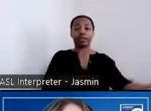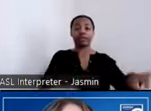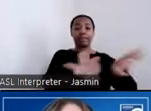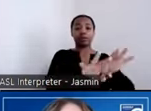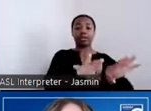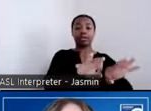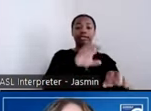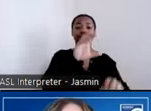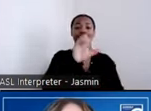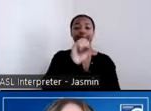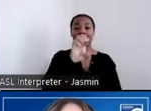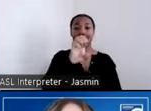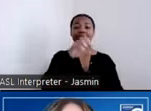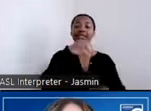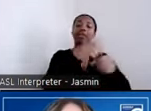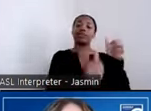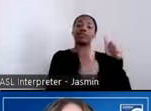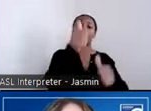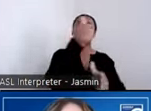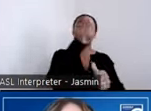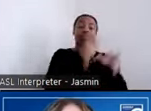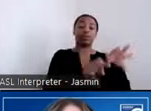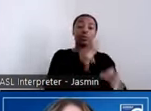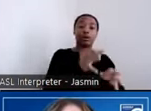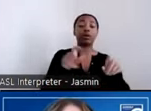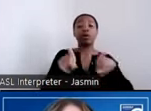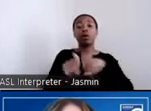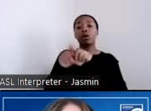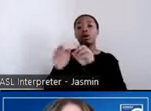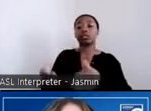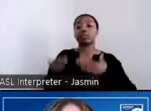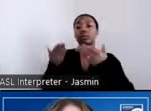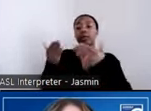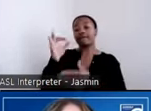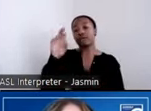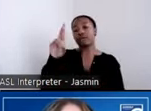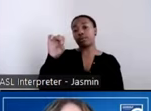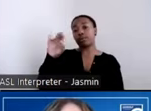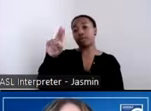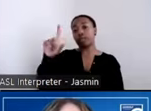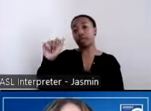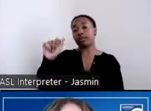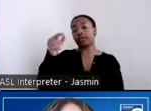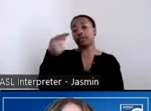So we also provide formula grants to states, territories and tribes that enable them